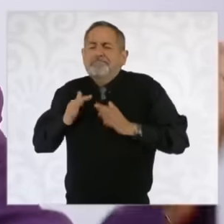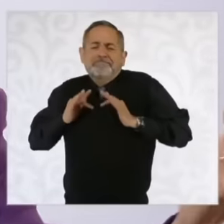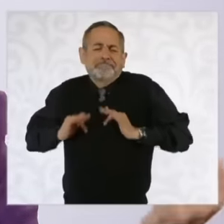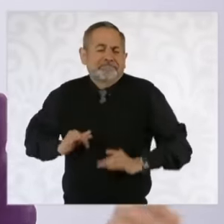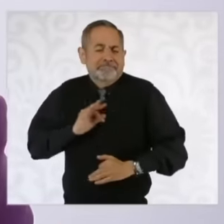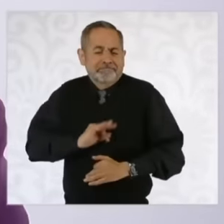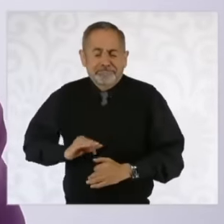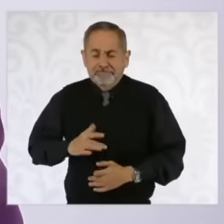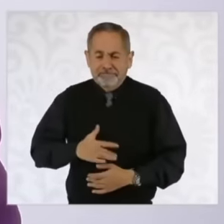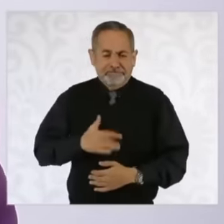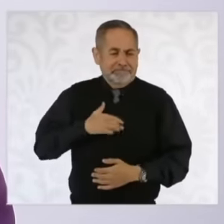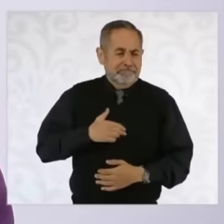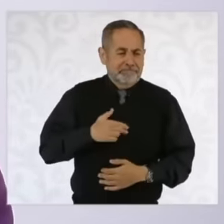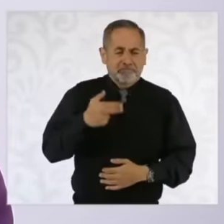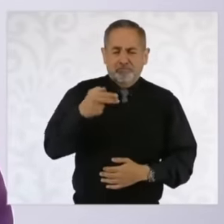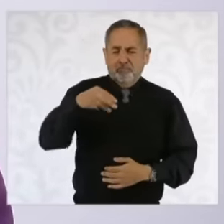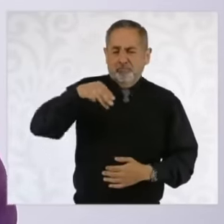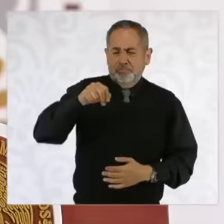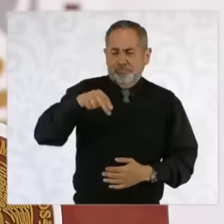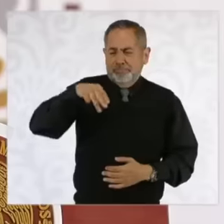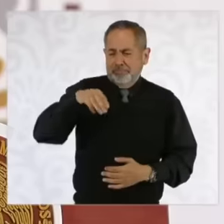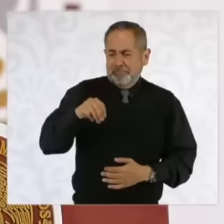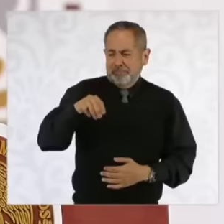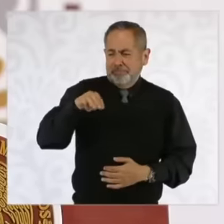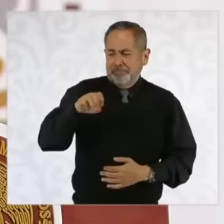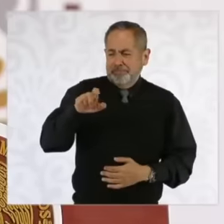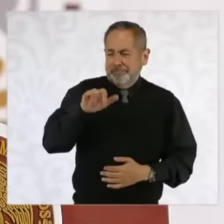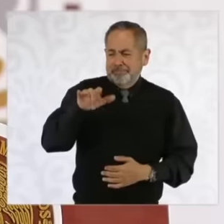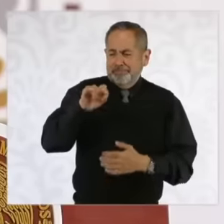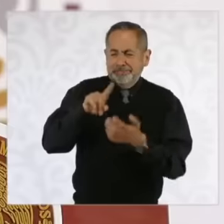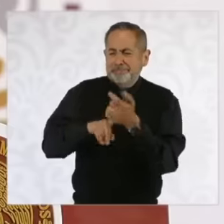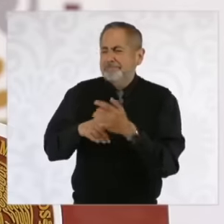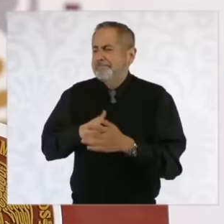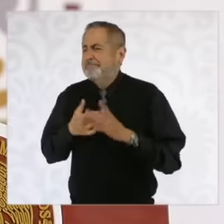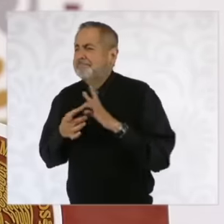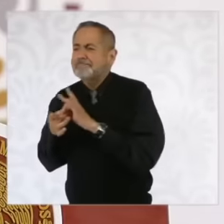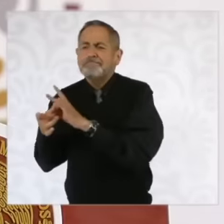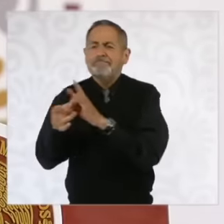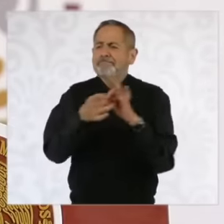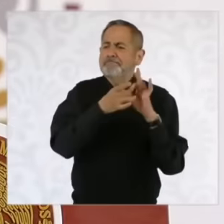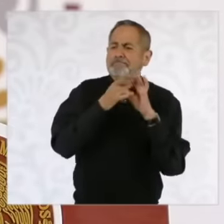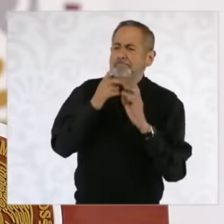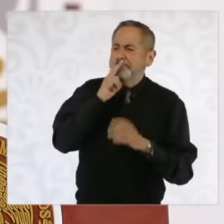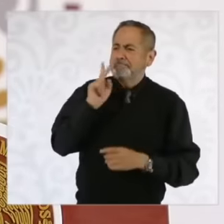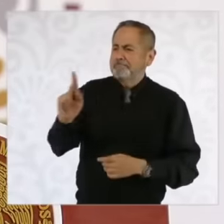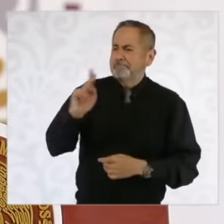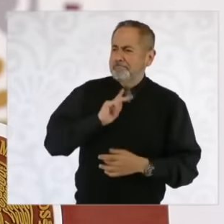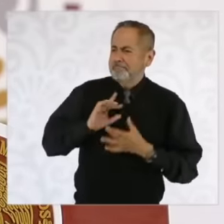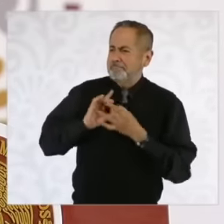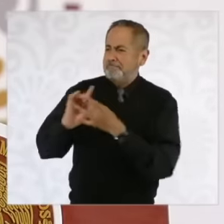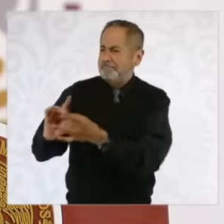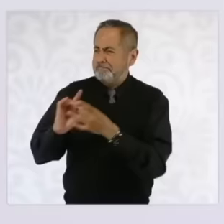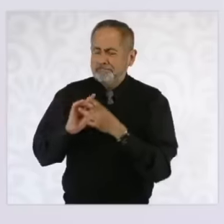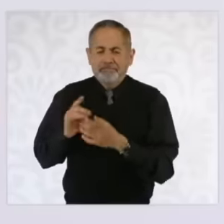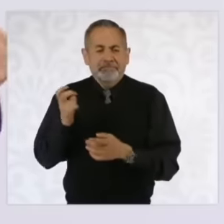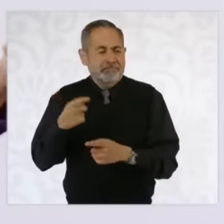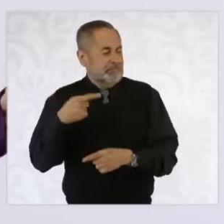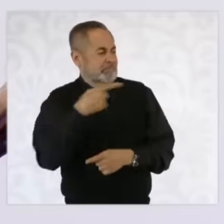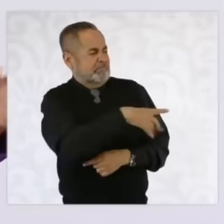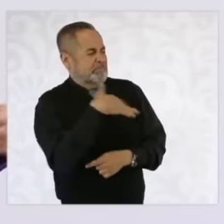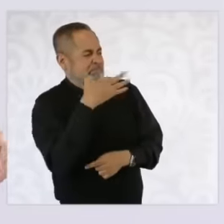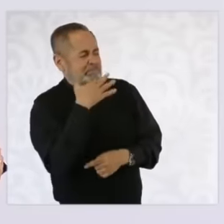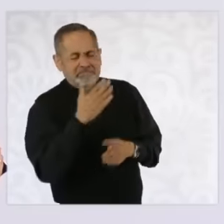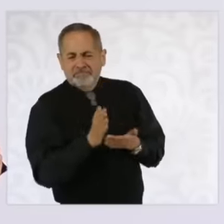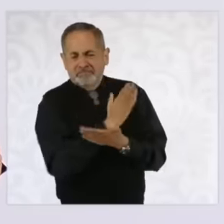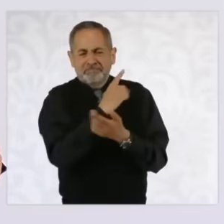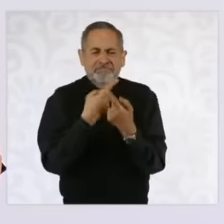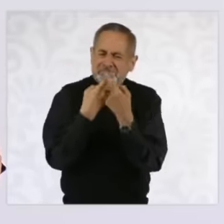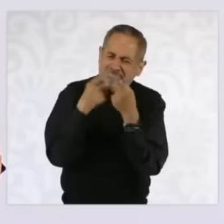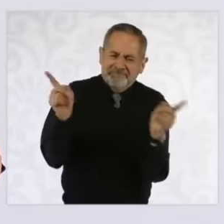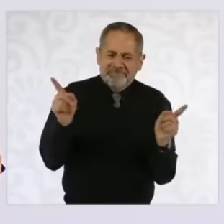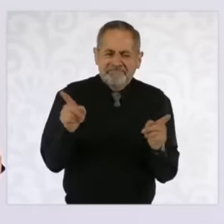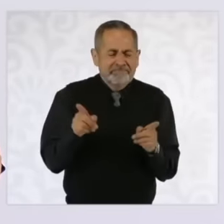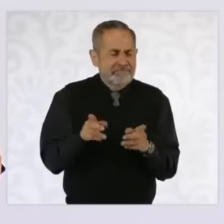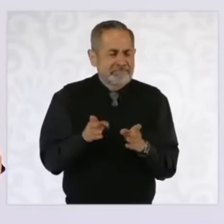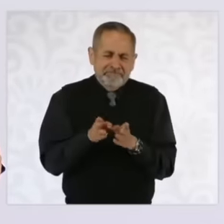Mexican humanism versus neoliberalism versus corruption, they are two projects,